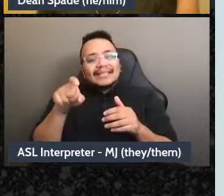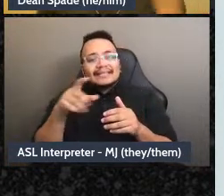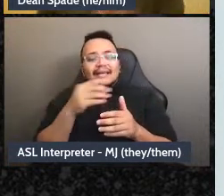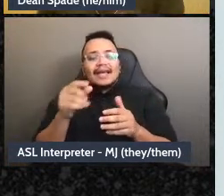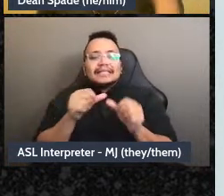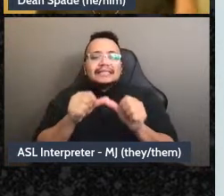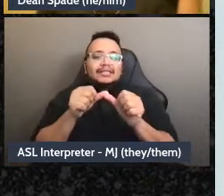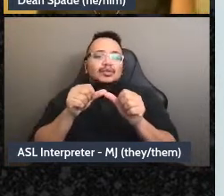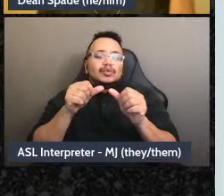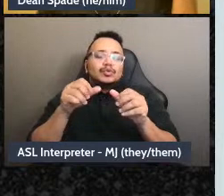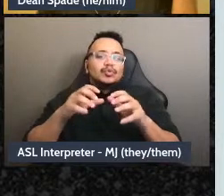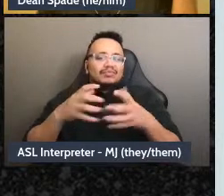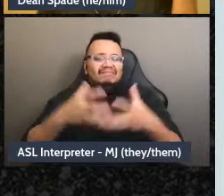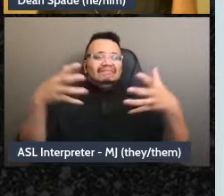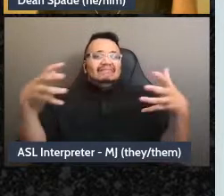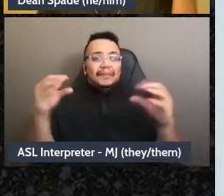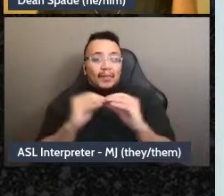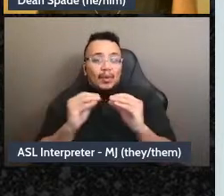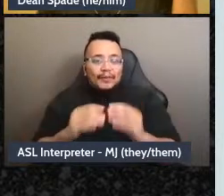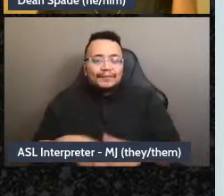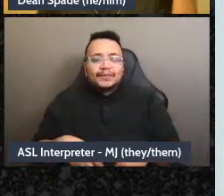So yeah, we're going to come back to the pathways for new people to join,